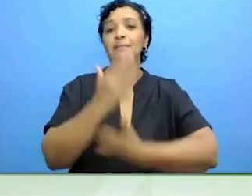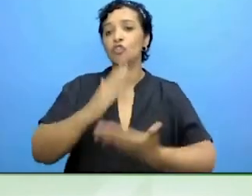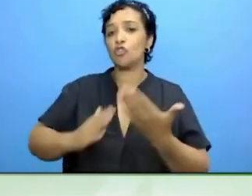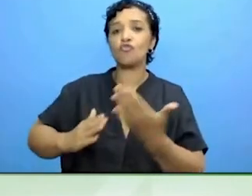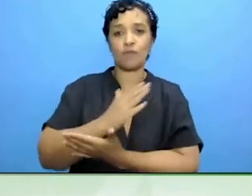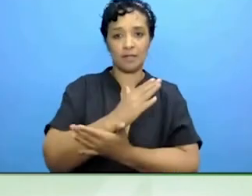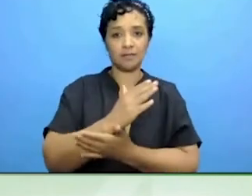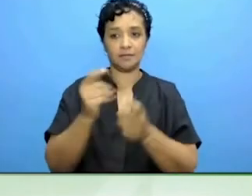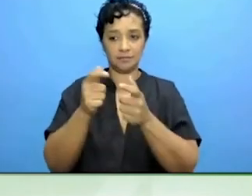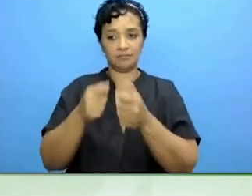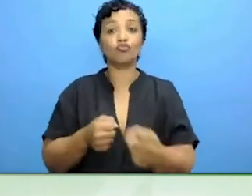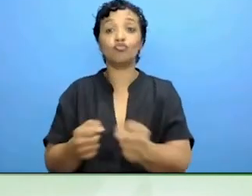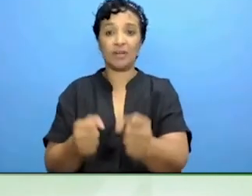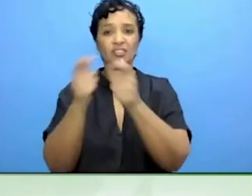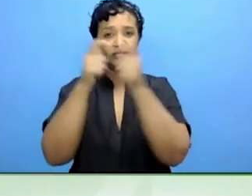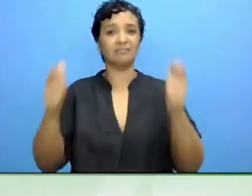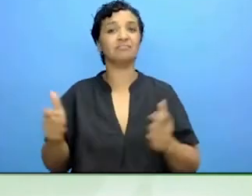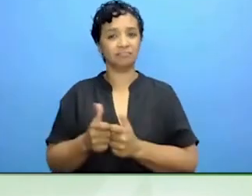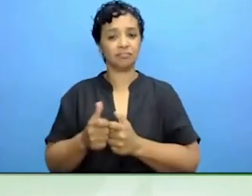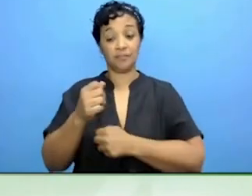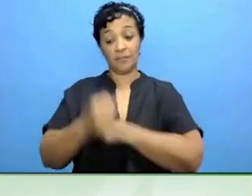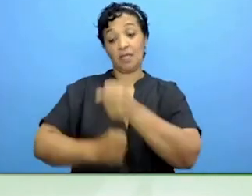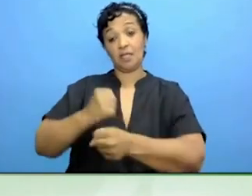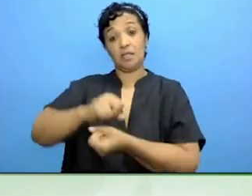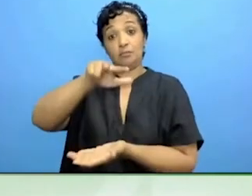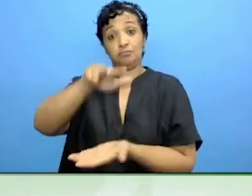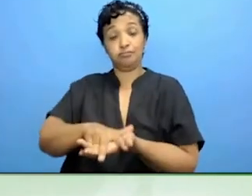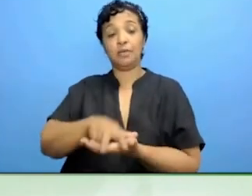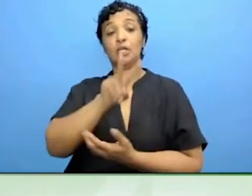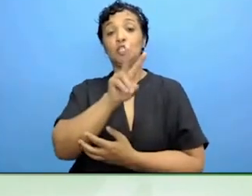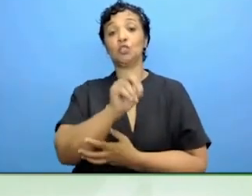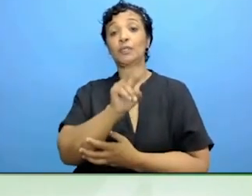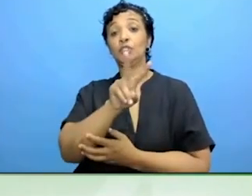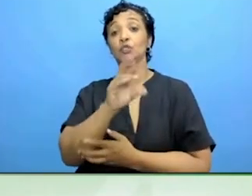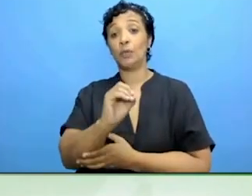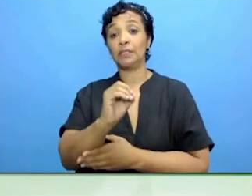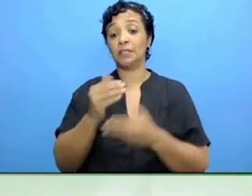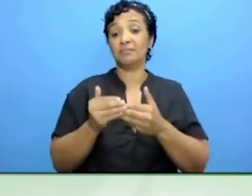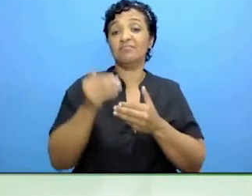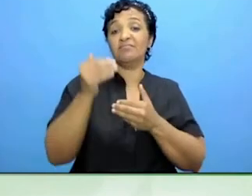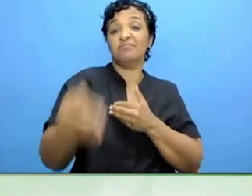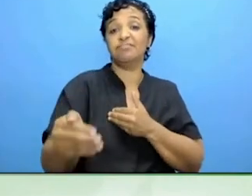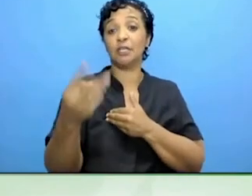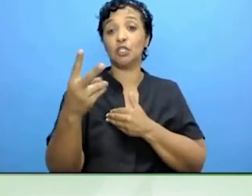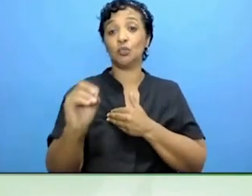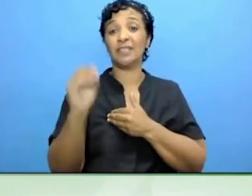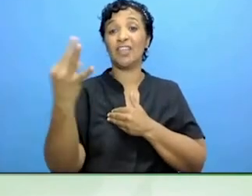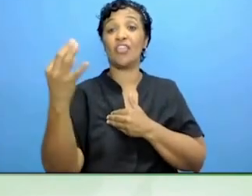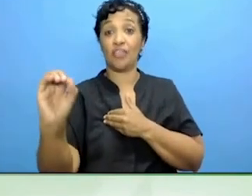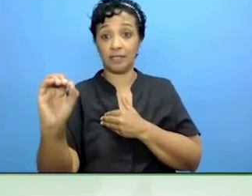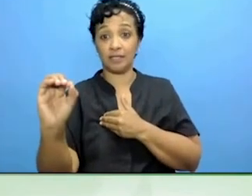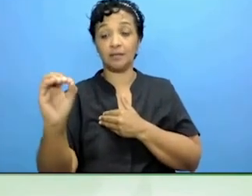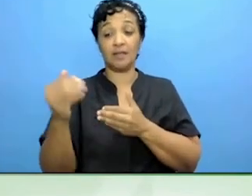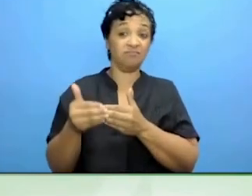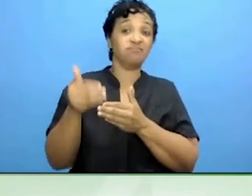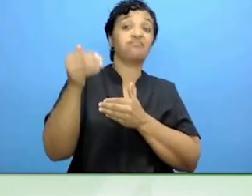That is from 2020, running to 2030. Sorry, from 2021.